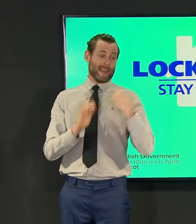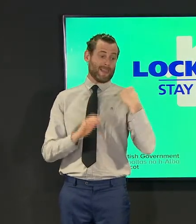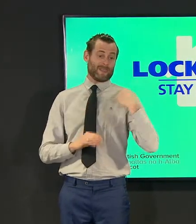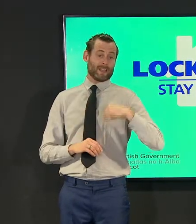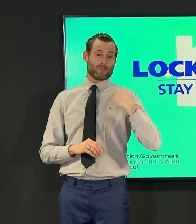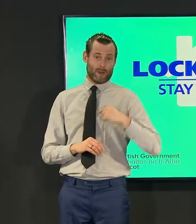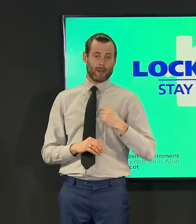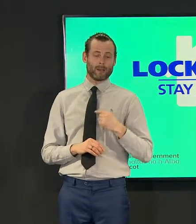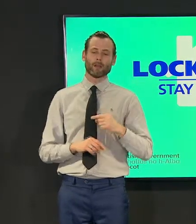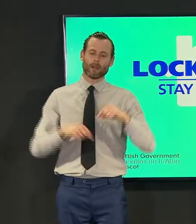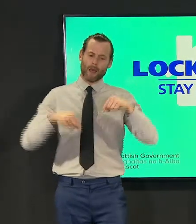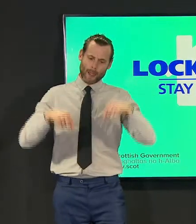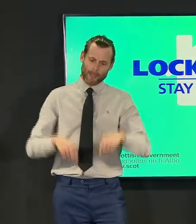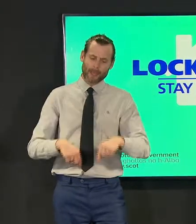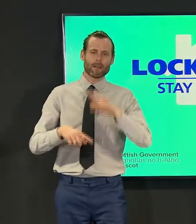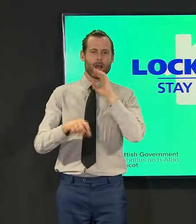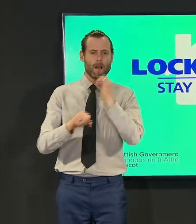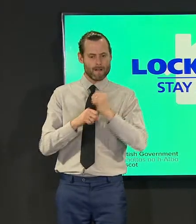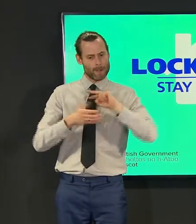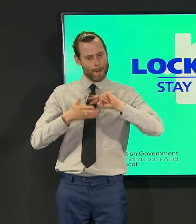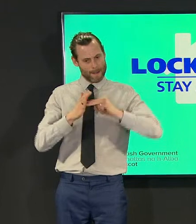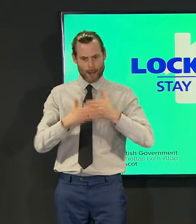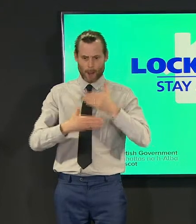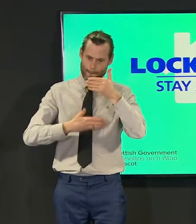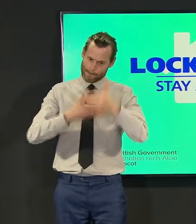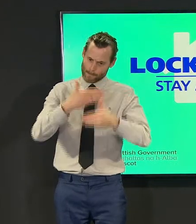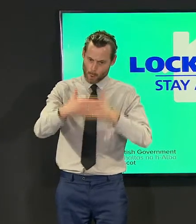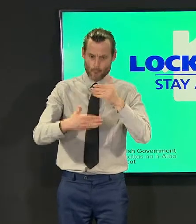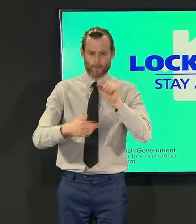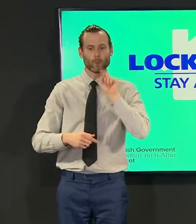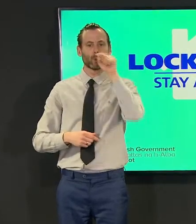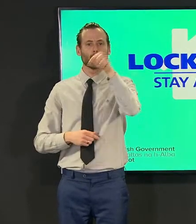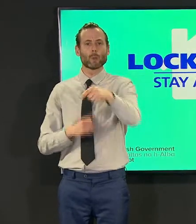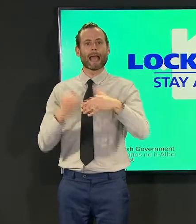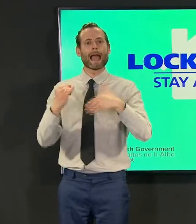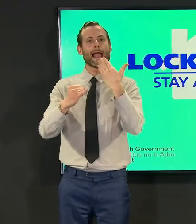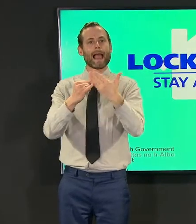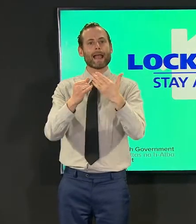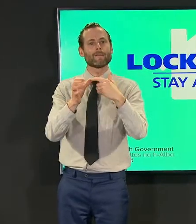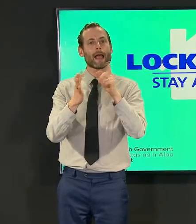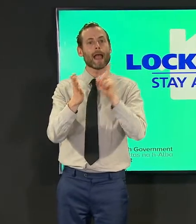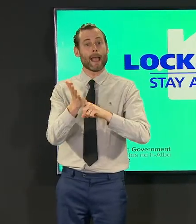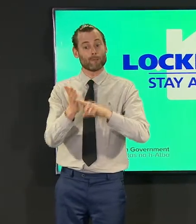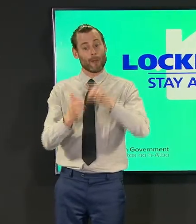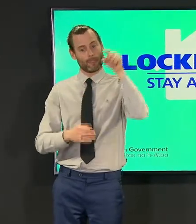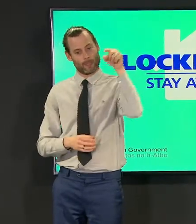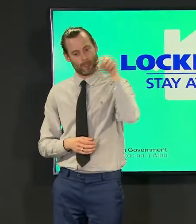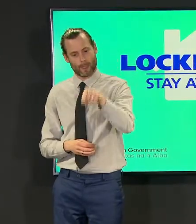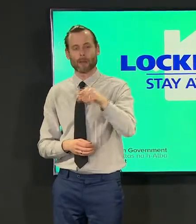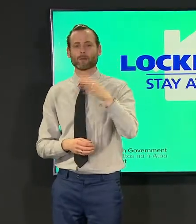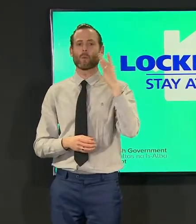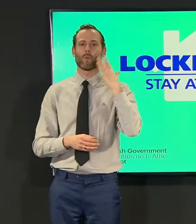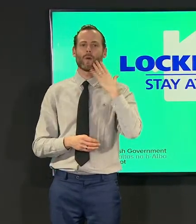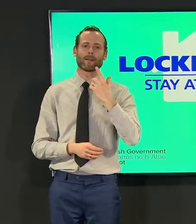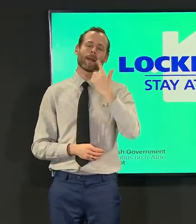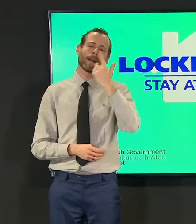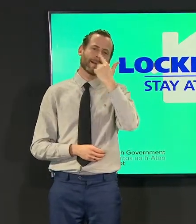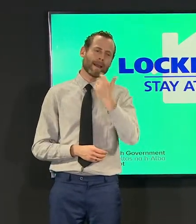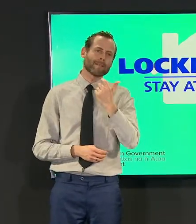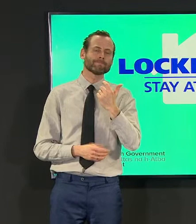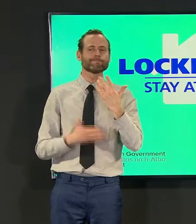take uh towards uh the end of april where we hope uh by that stage uh to be able to move to